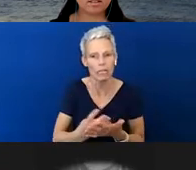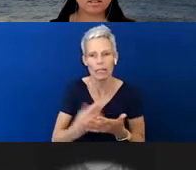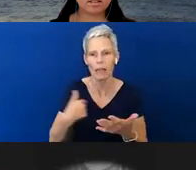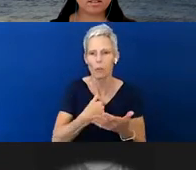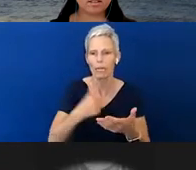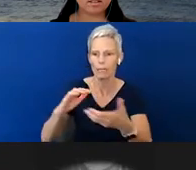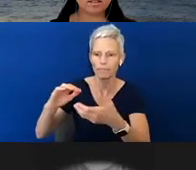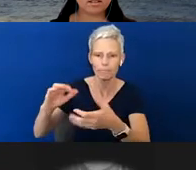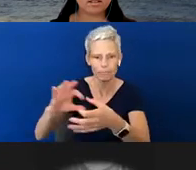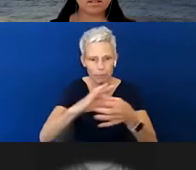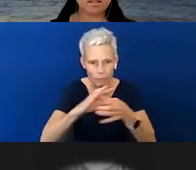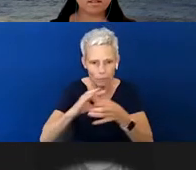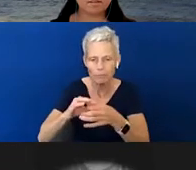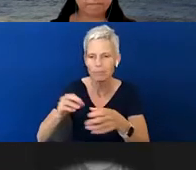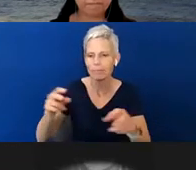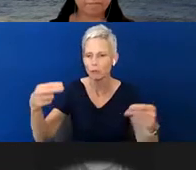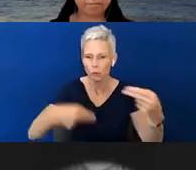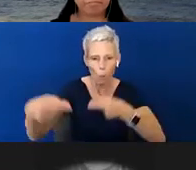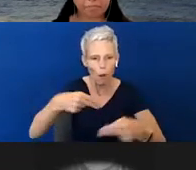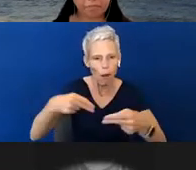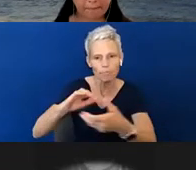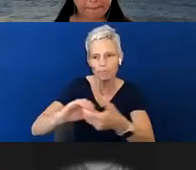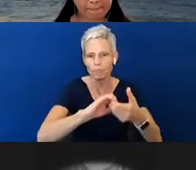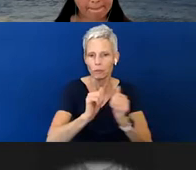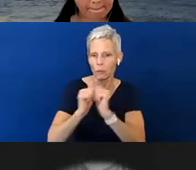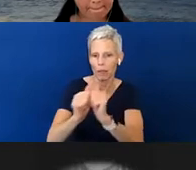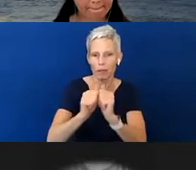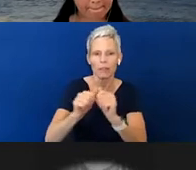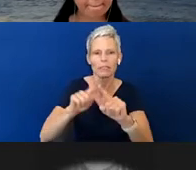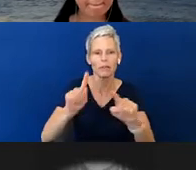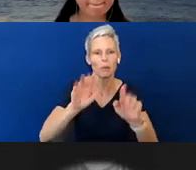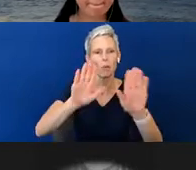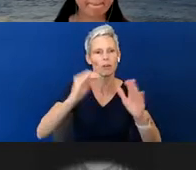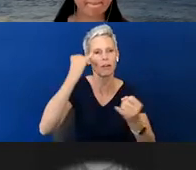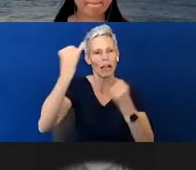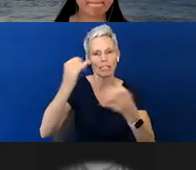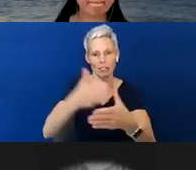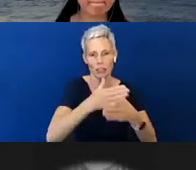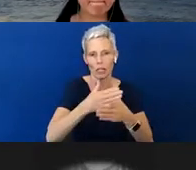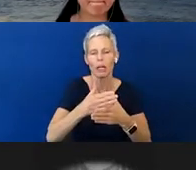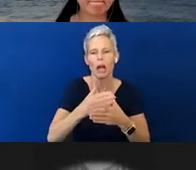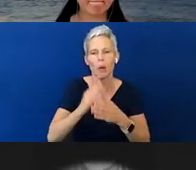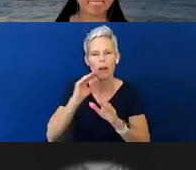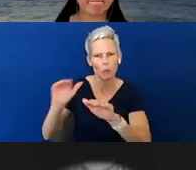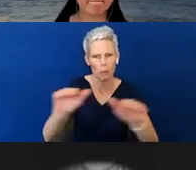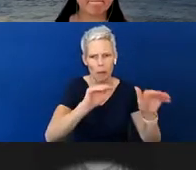wonderful ideas. I also wanted to just remind everyone, there's a survey there in the chat box.